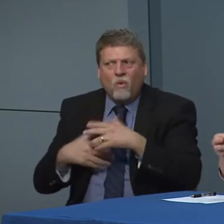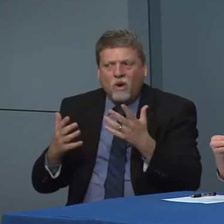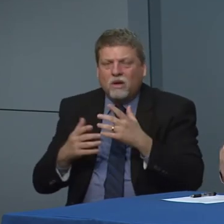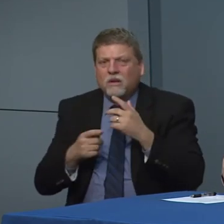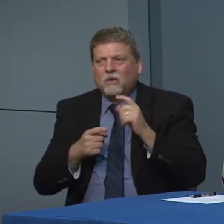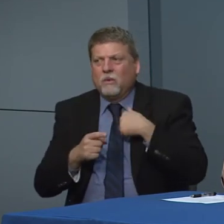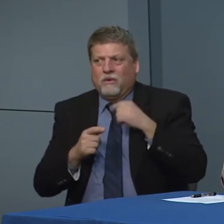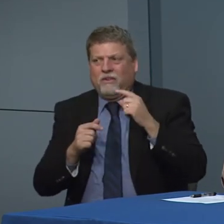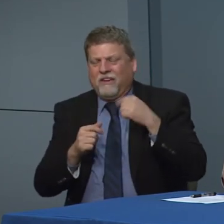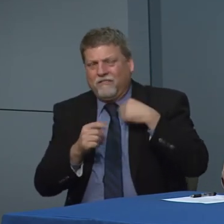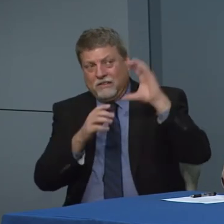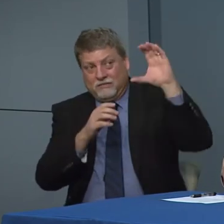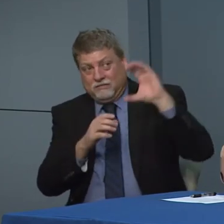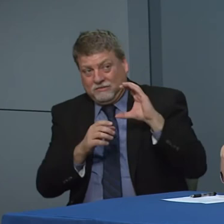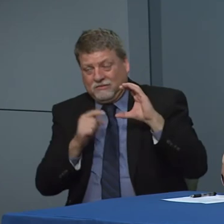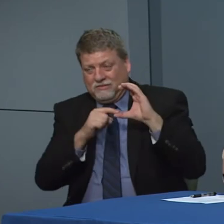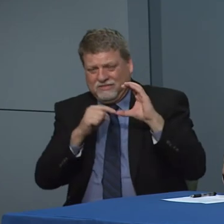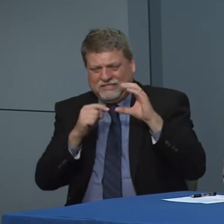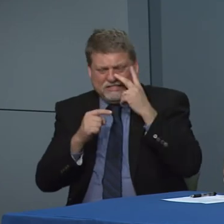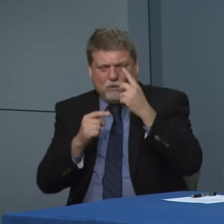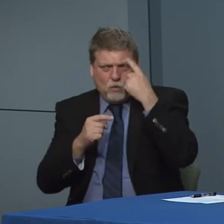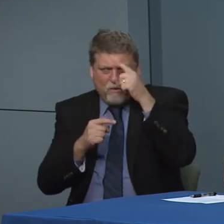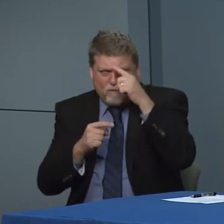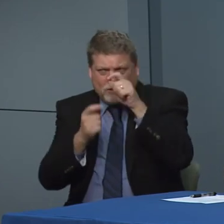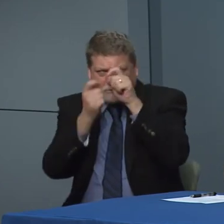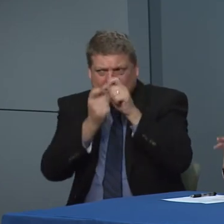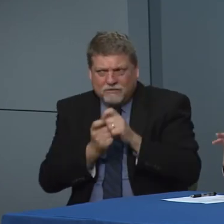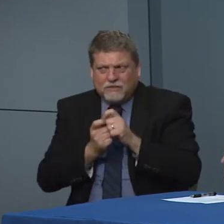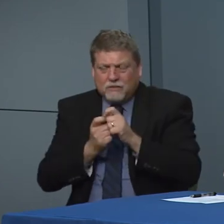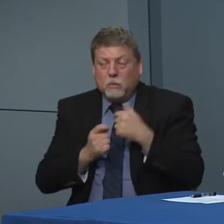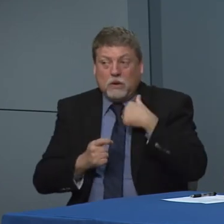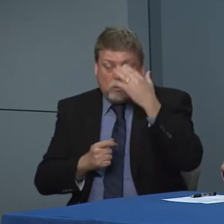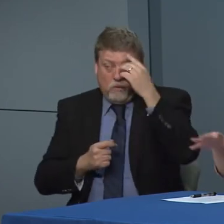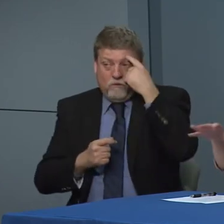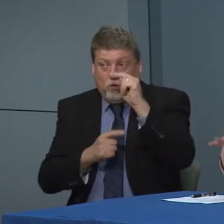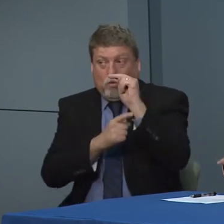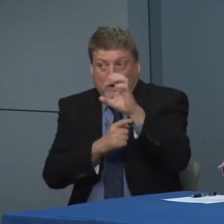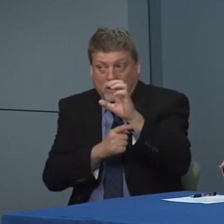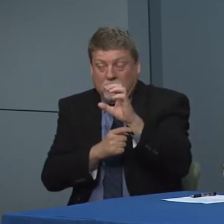from the federal Pac that first federal packages is is earmarked to the people of North Carolina both from a